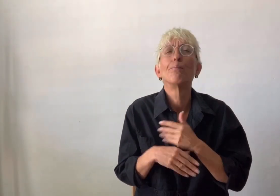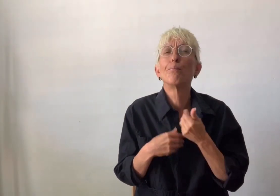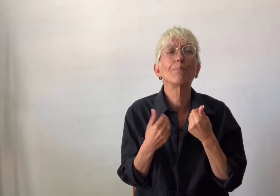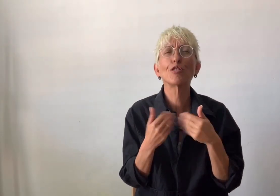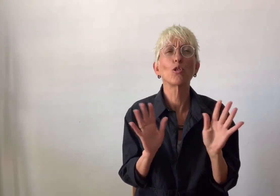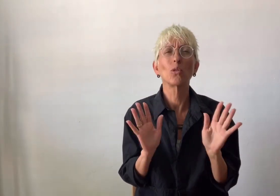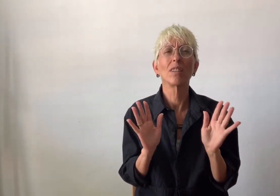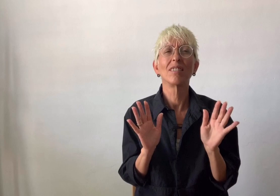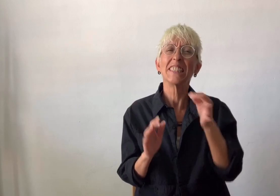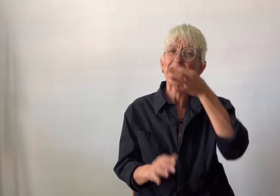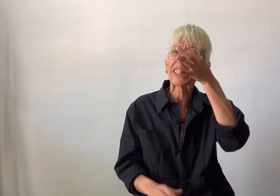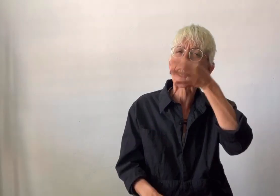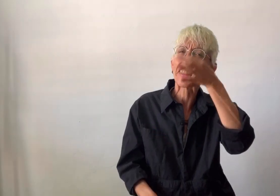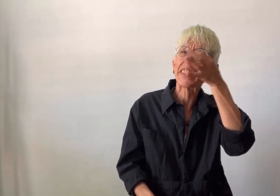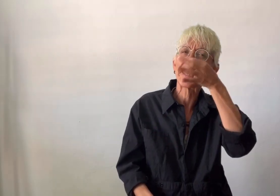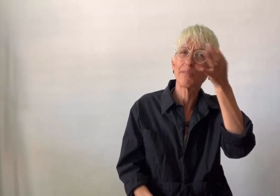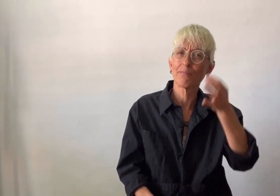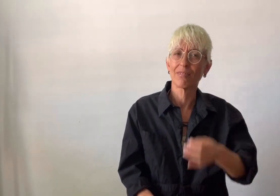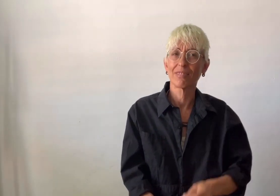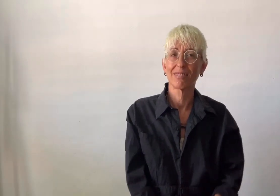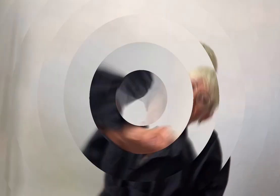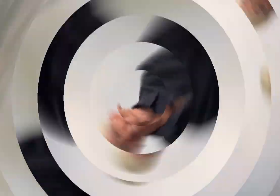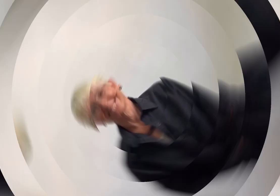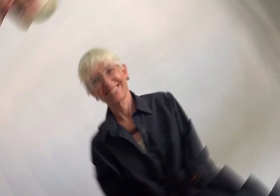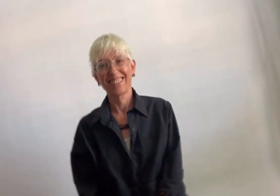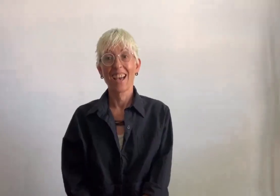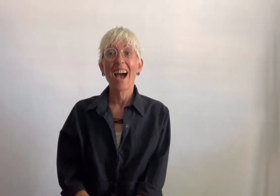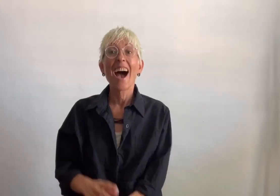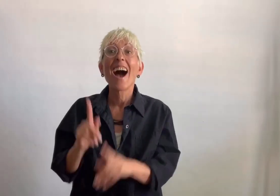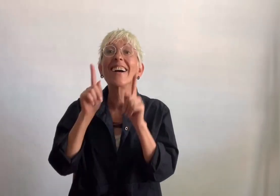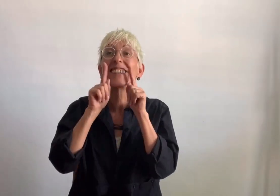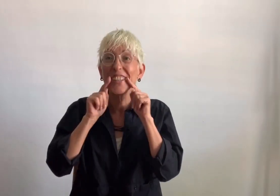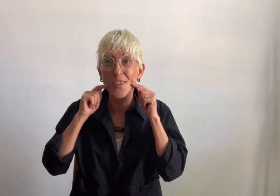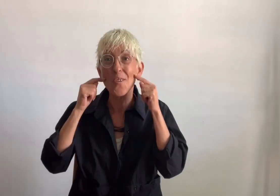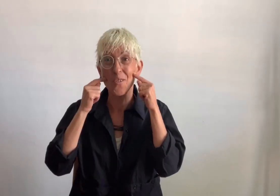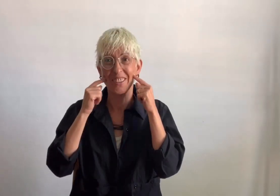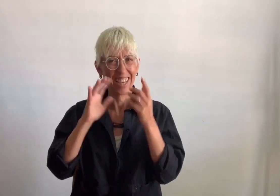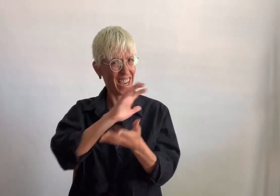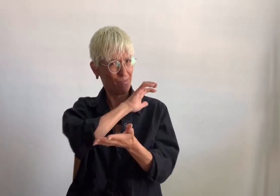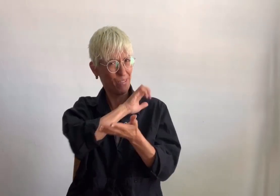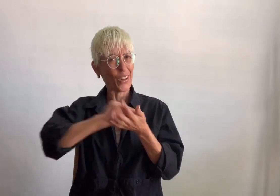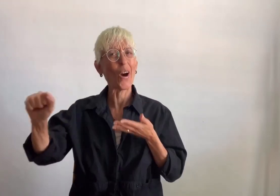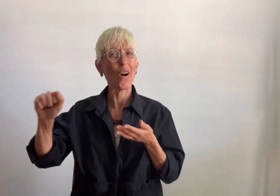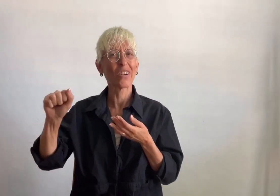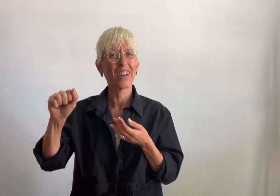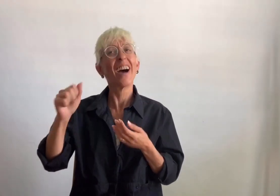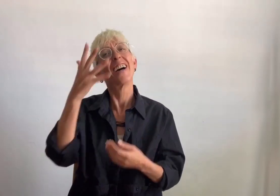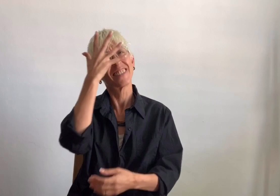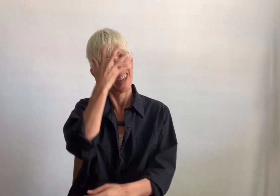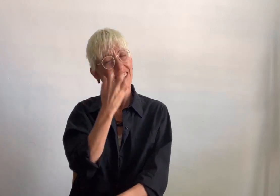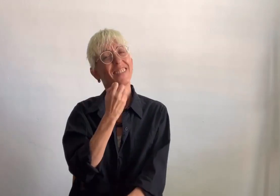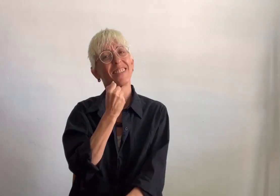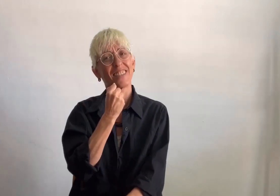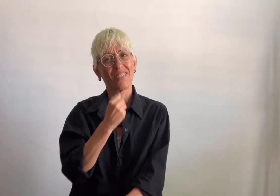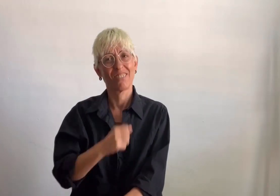simple curious the smile will erase the sadness